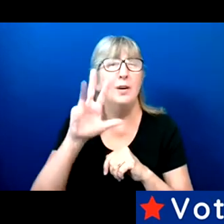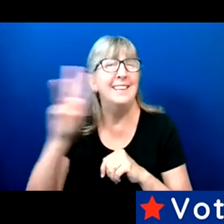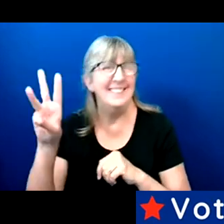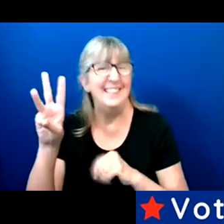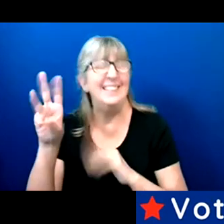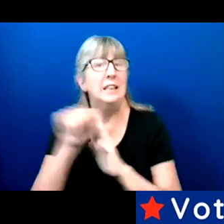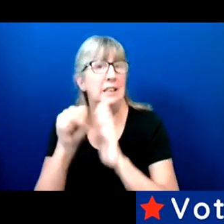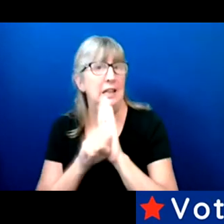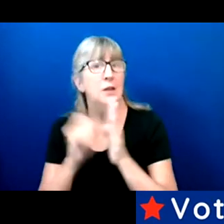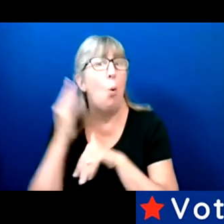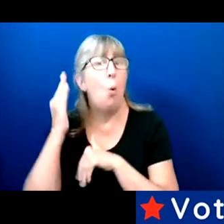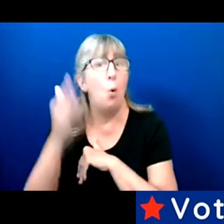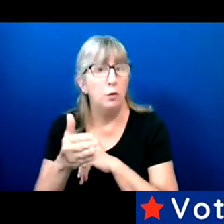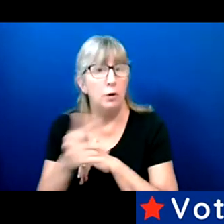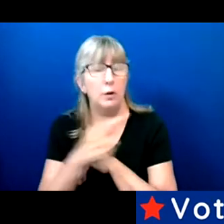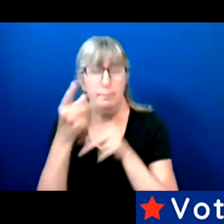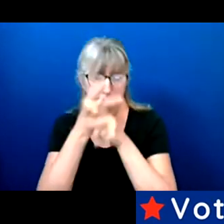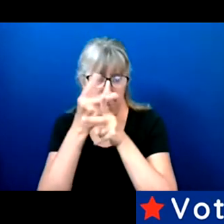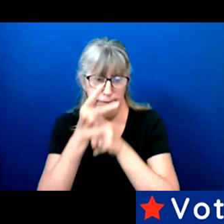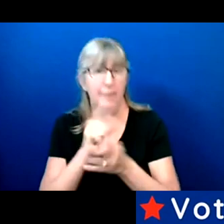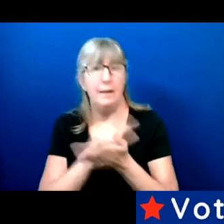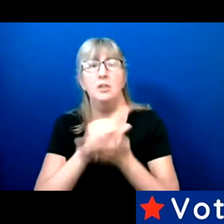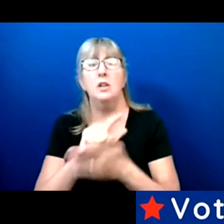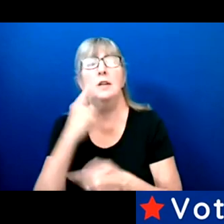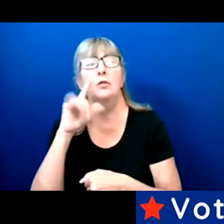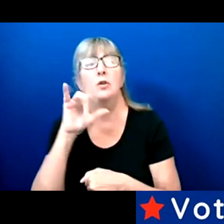ever since the beginning of this year.